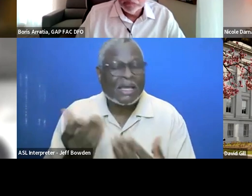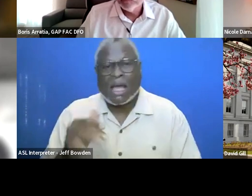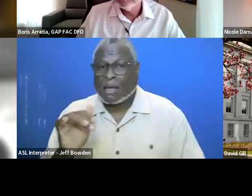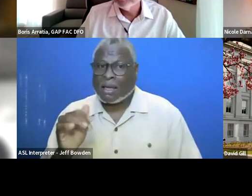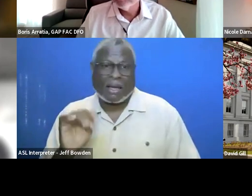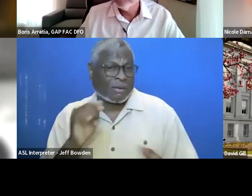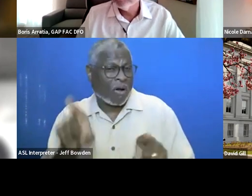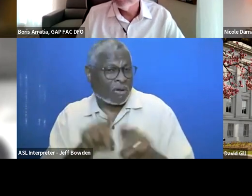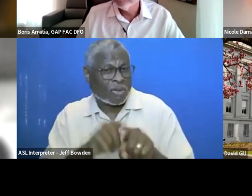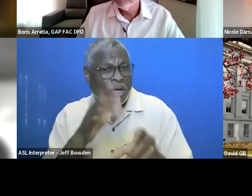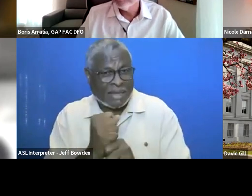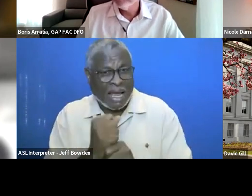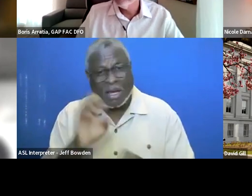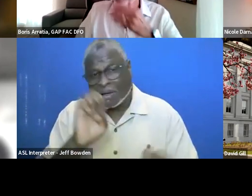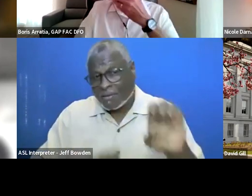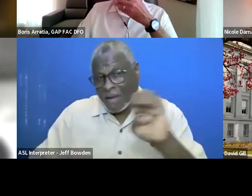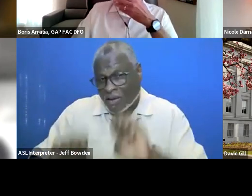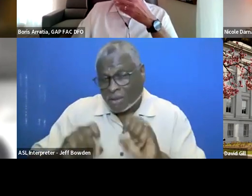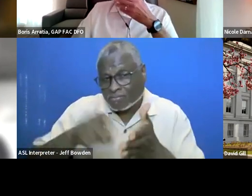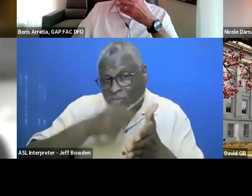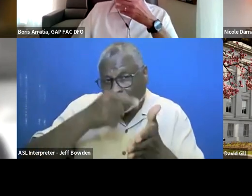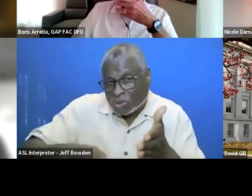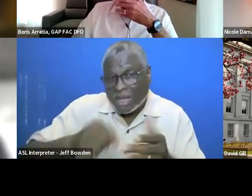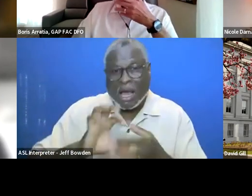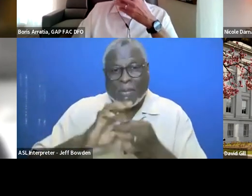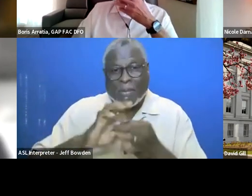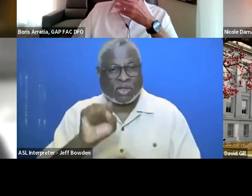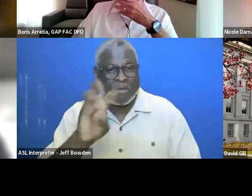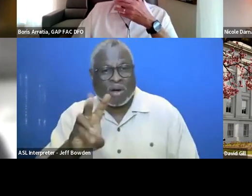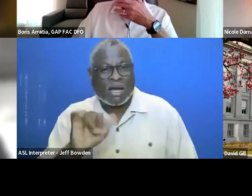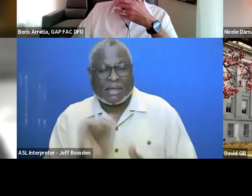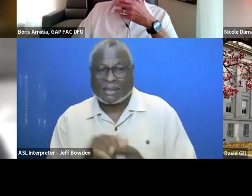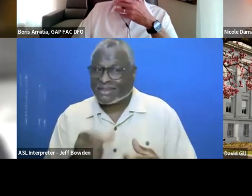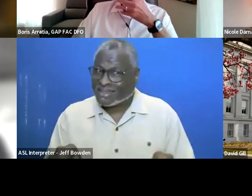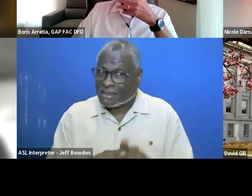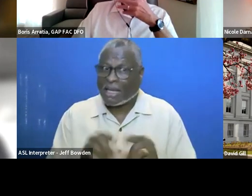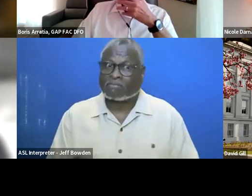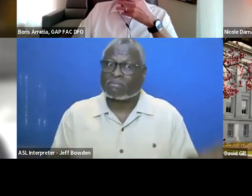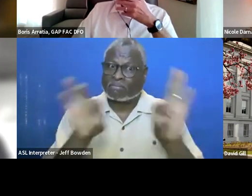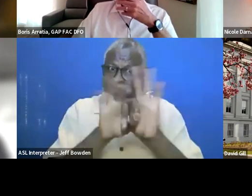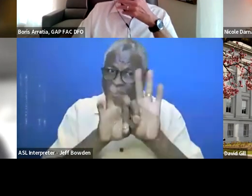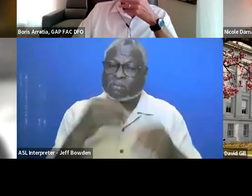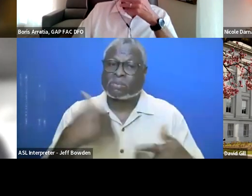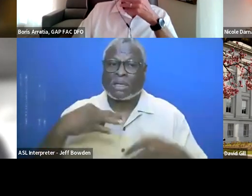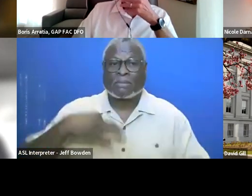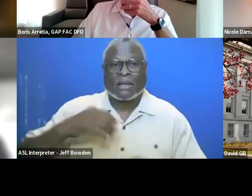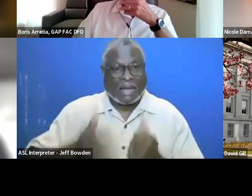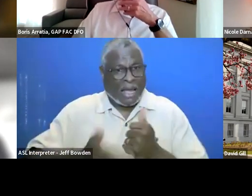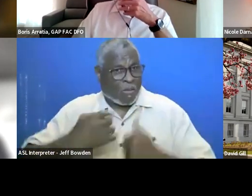We got critiques about the software which is just as valuable as it helps us improve